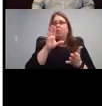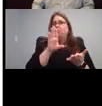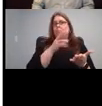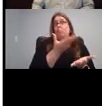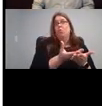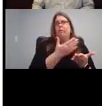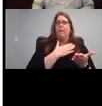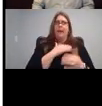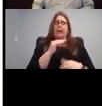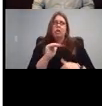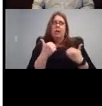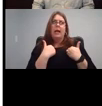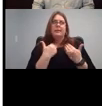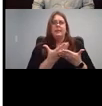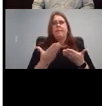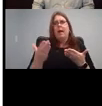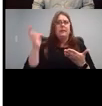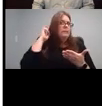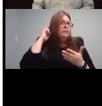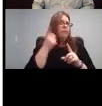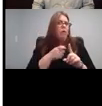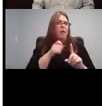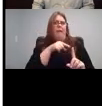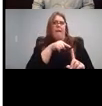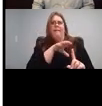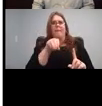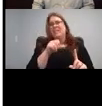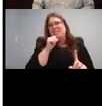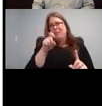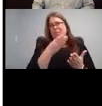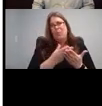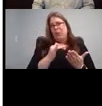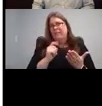anything like that. Okay.